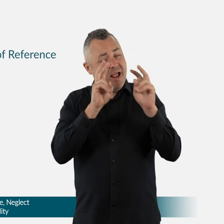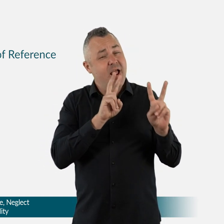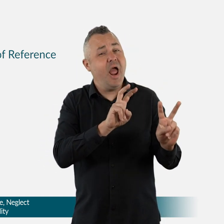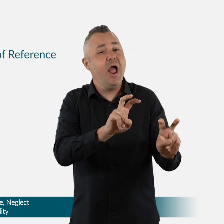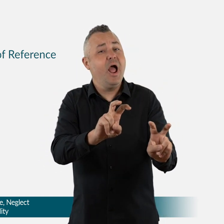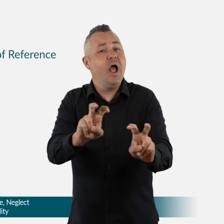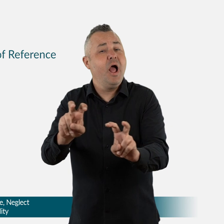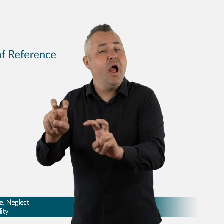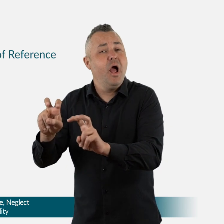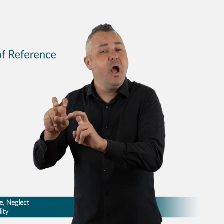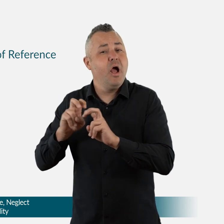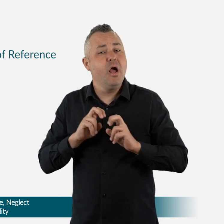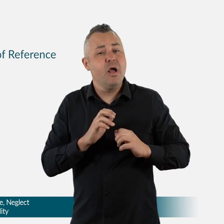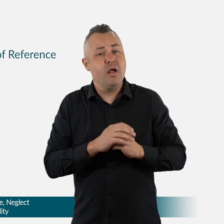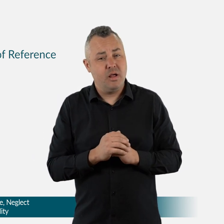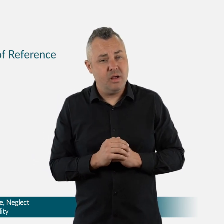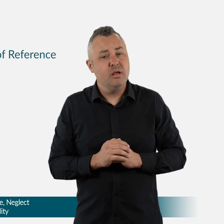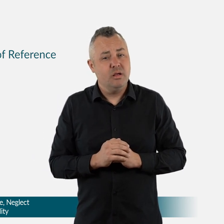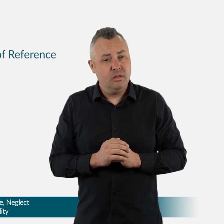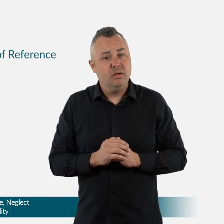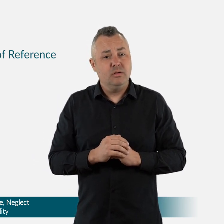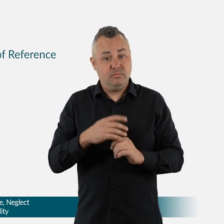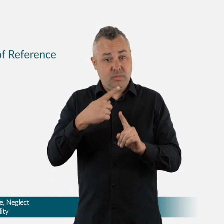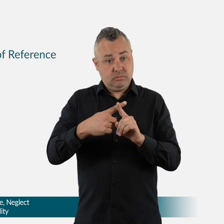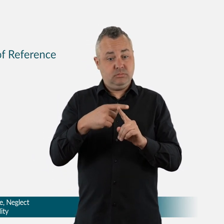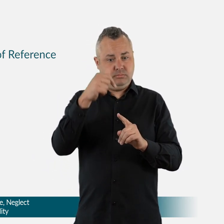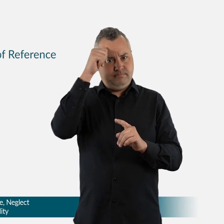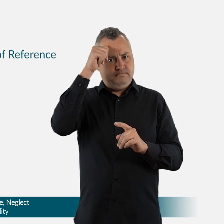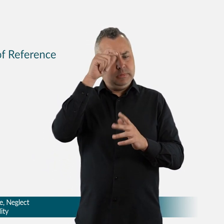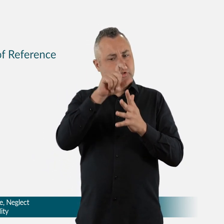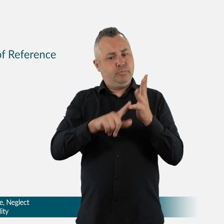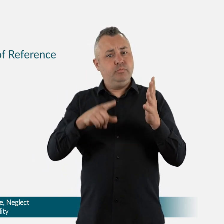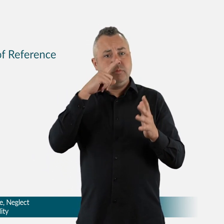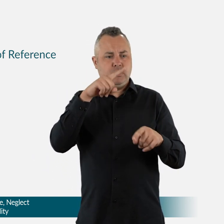The Australian Government sought feedback through the public consultation